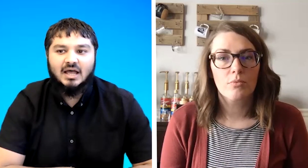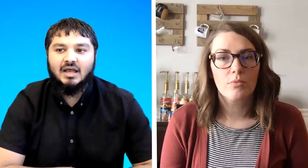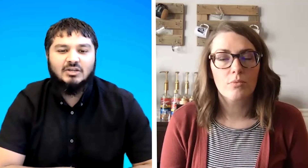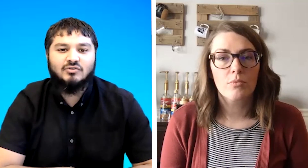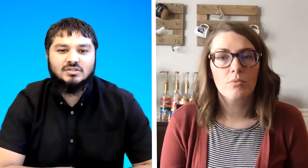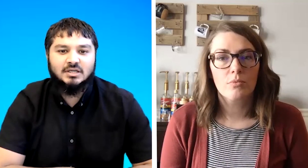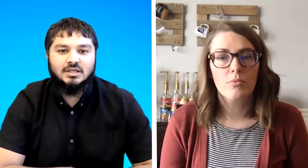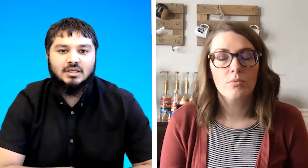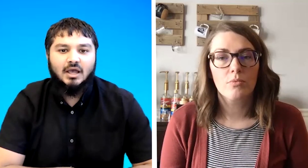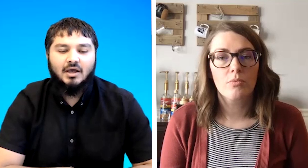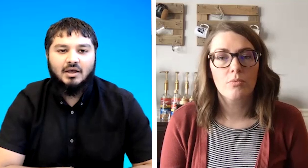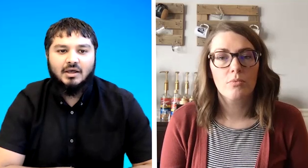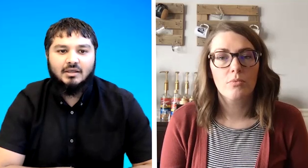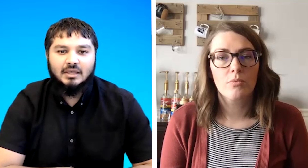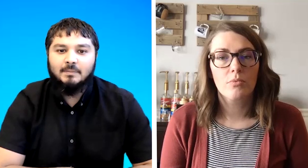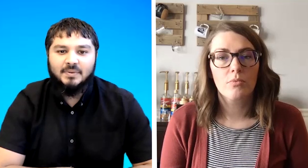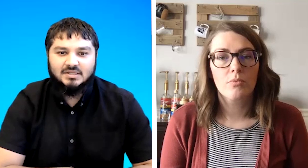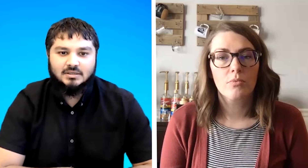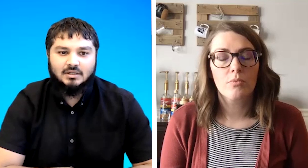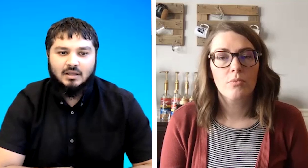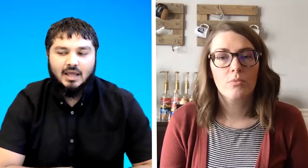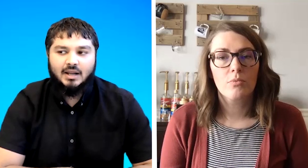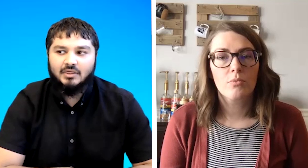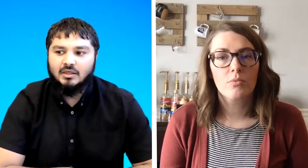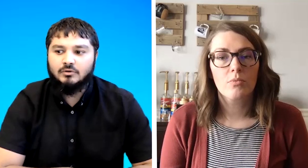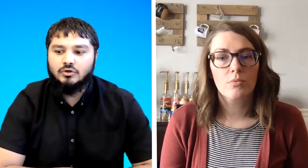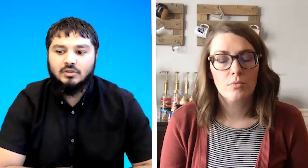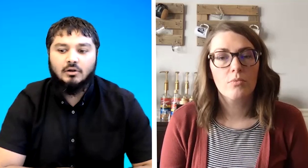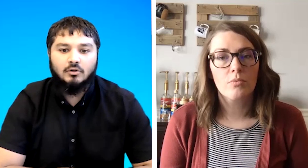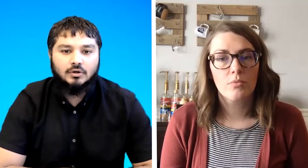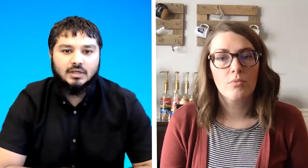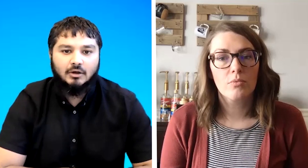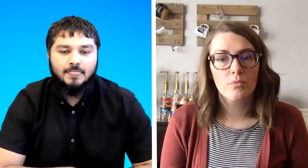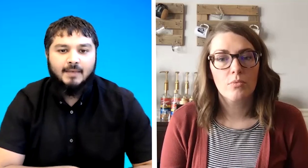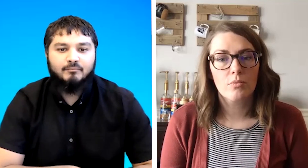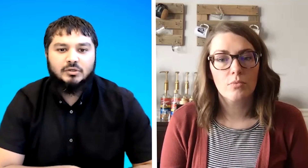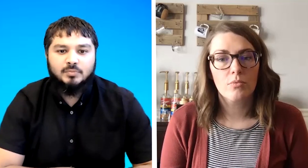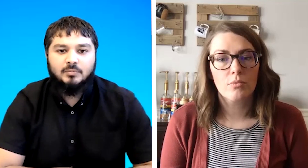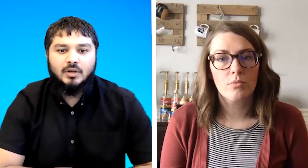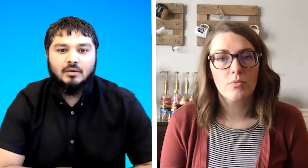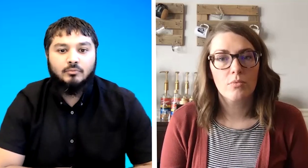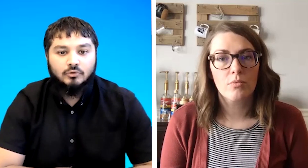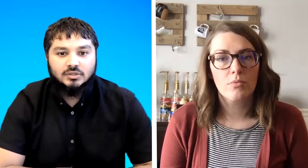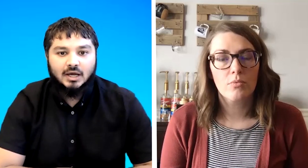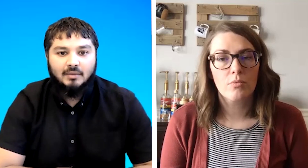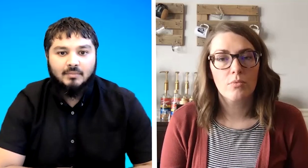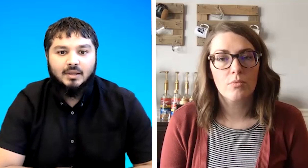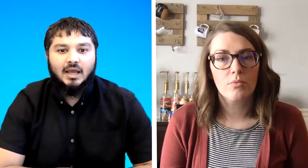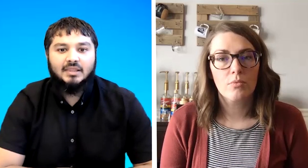are interested uh in bsl and i think during the lockdown because people had more time and they